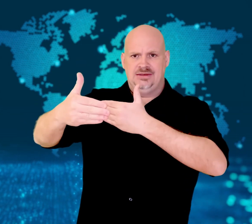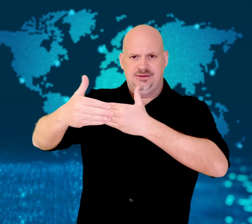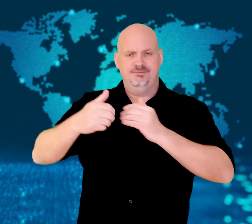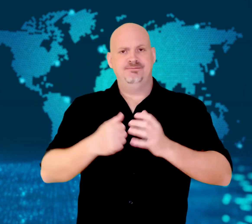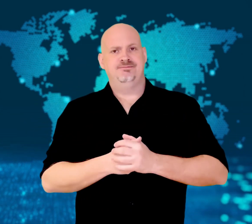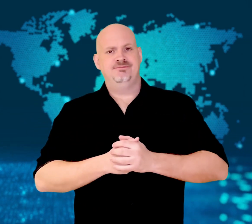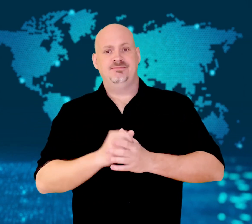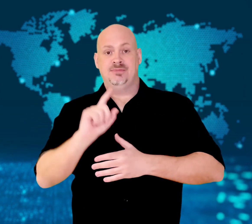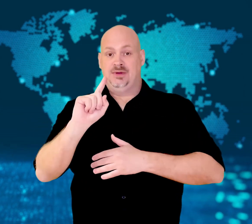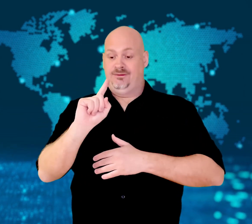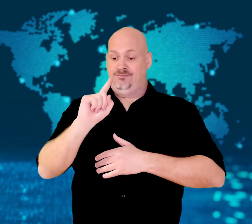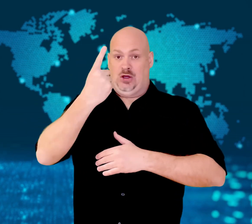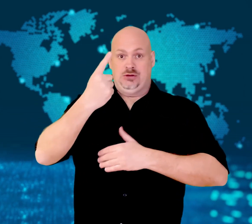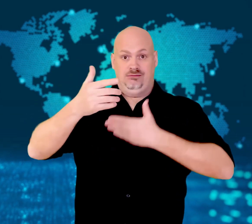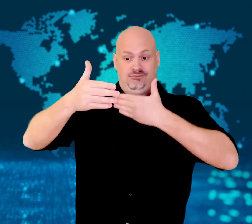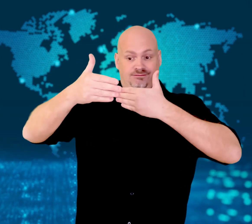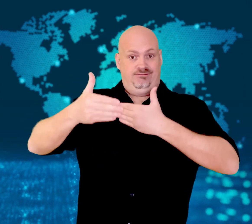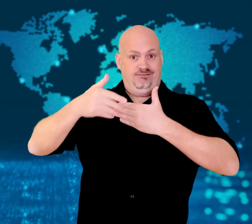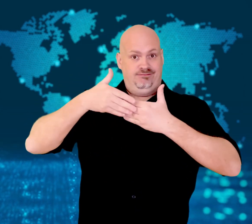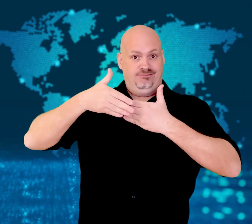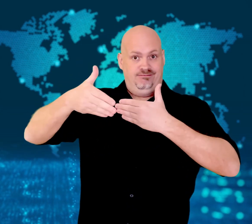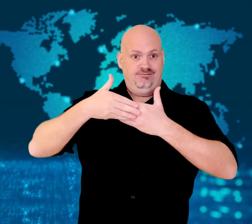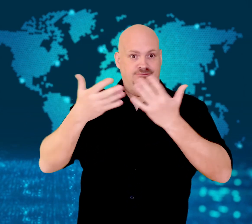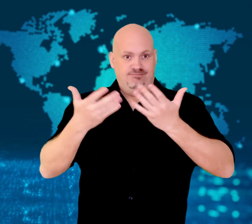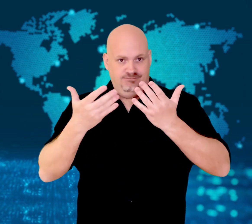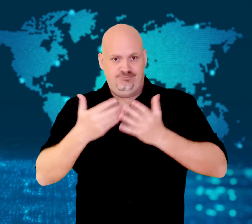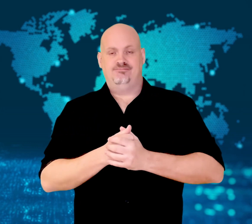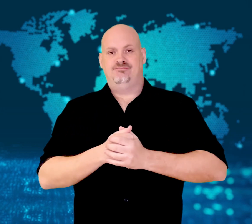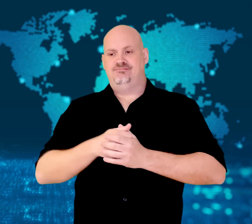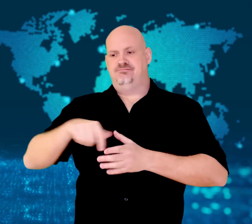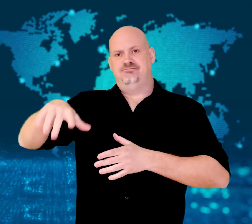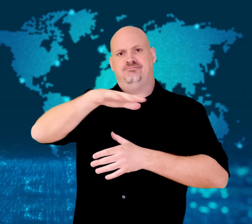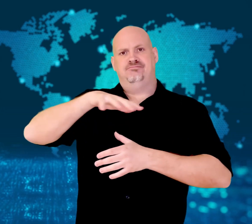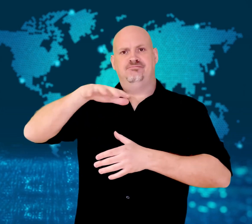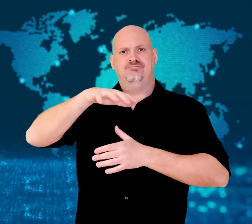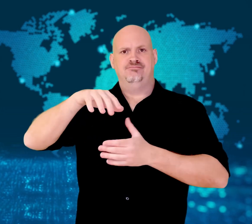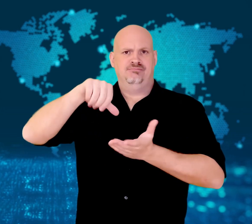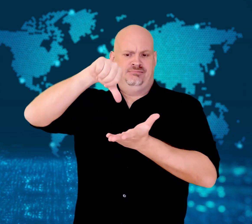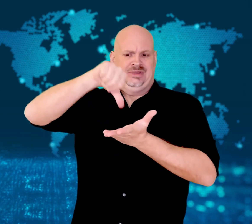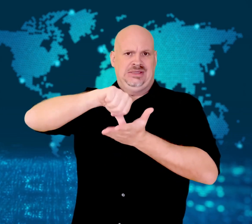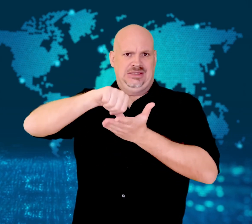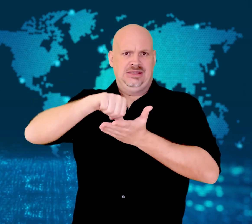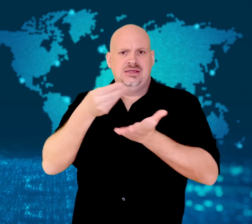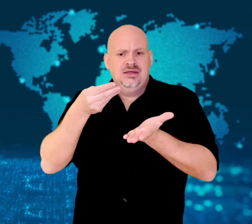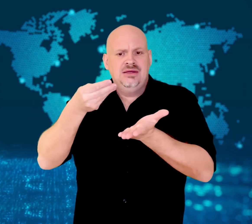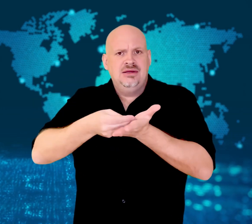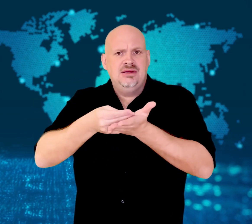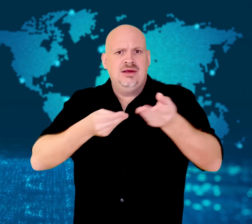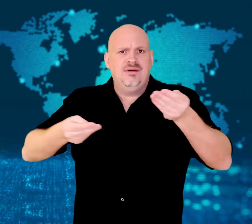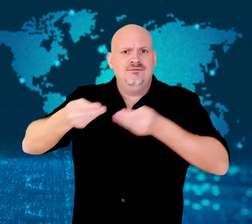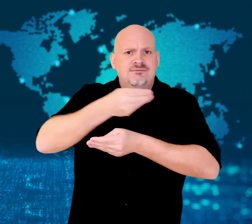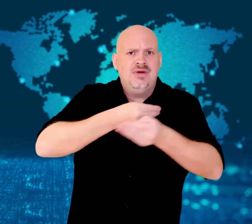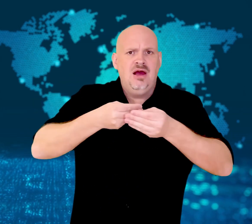focusing on the financial district and nearby areas and then the